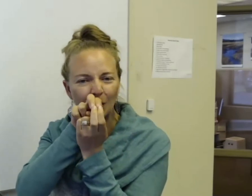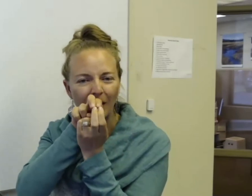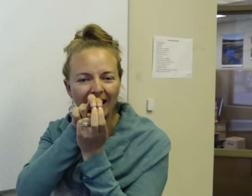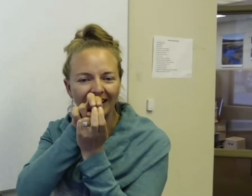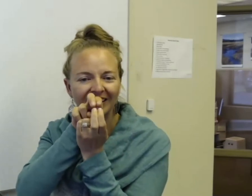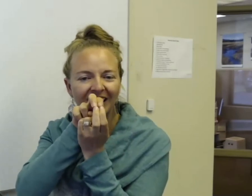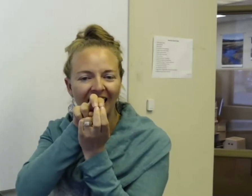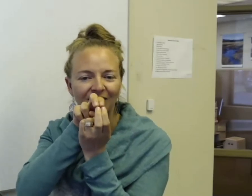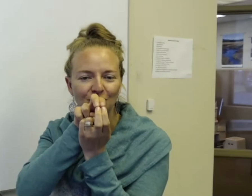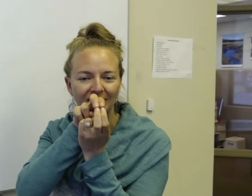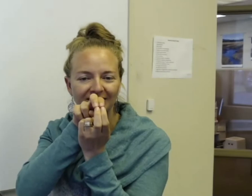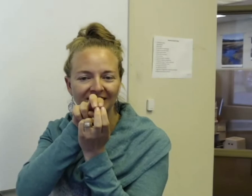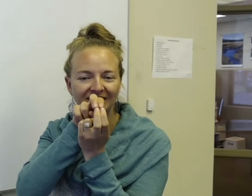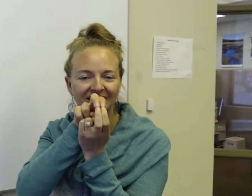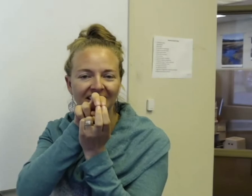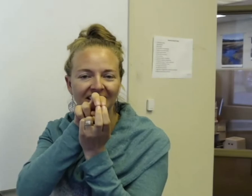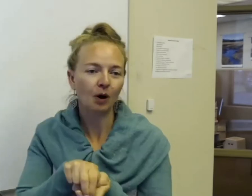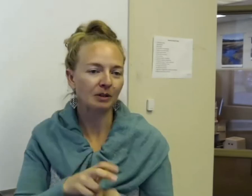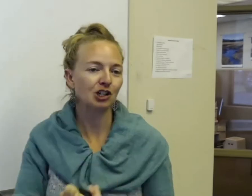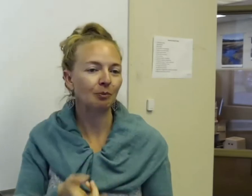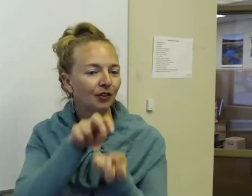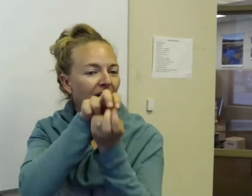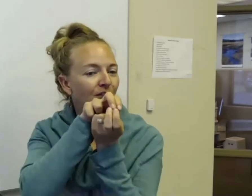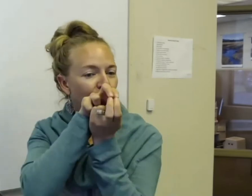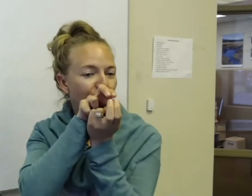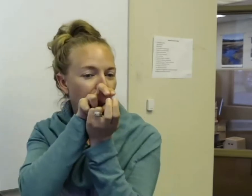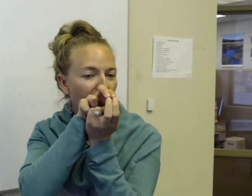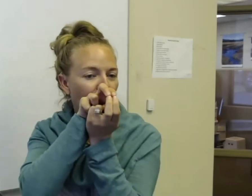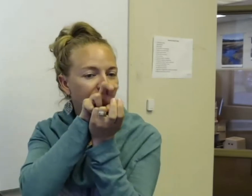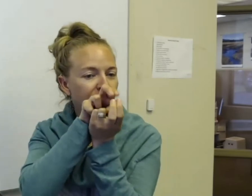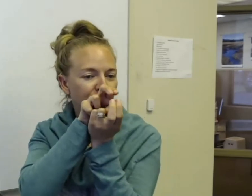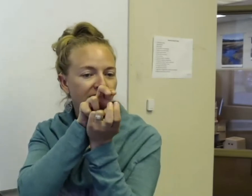away at the tree. You want to be sure you put that in front of your mouth just to,